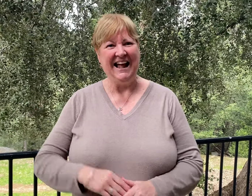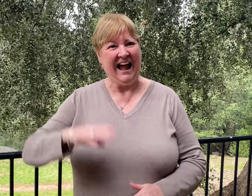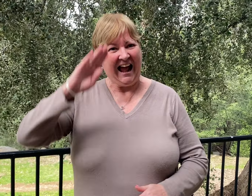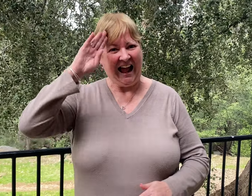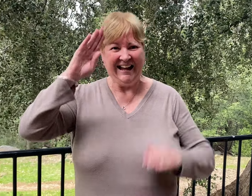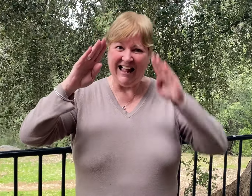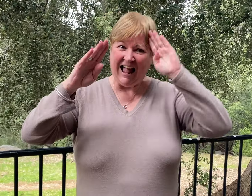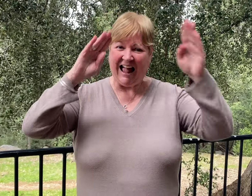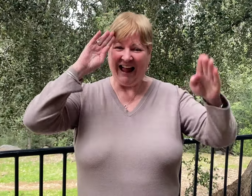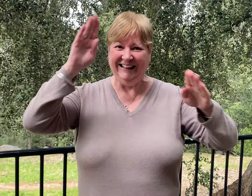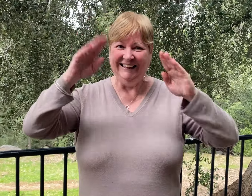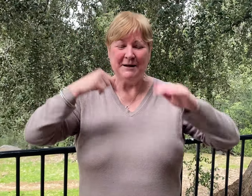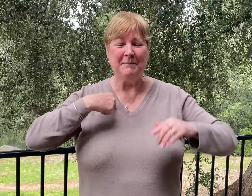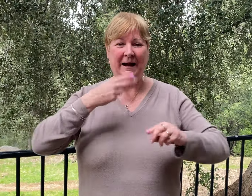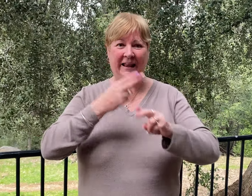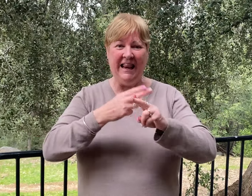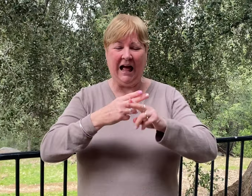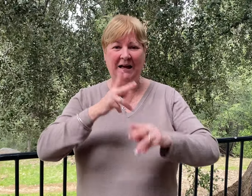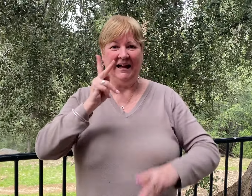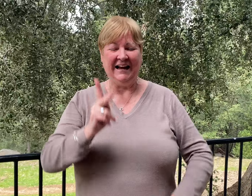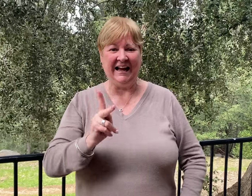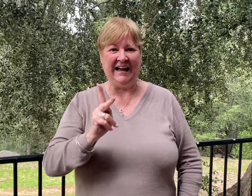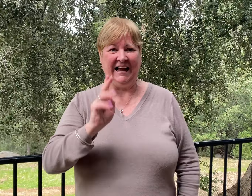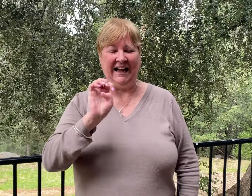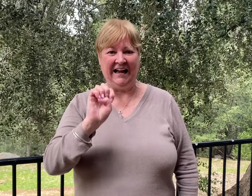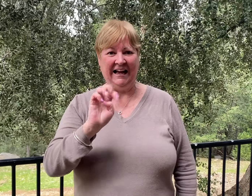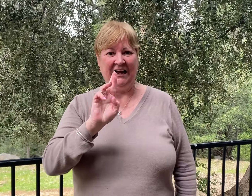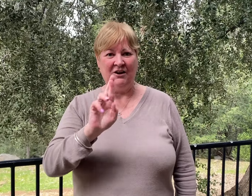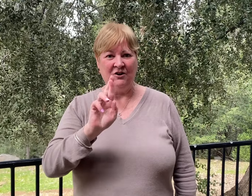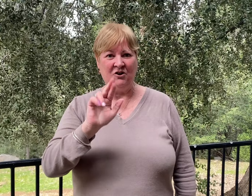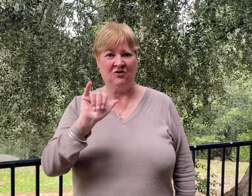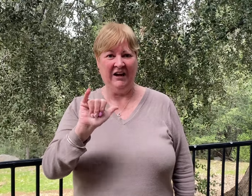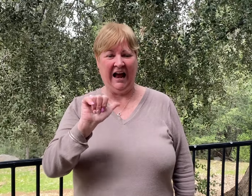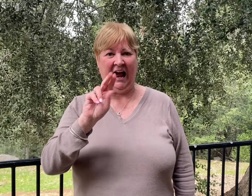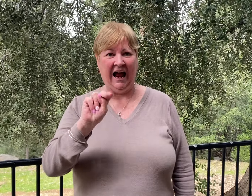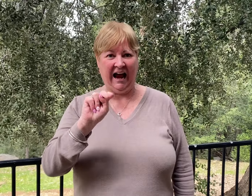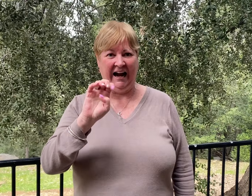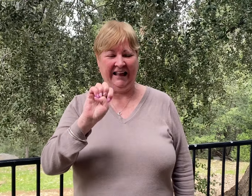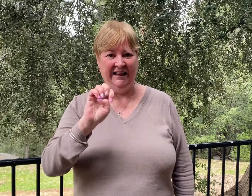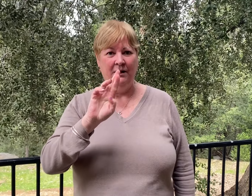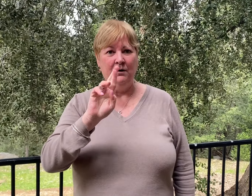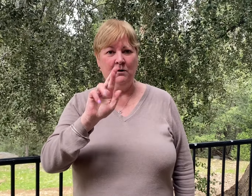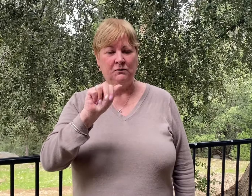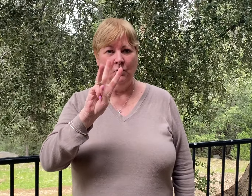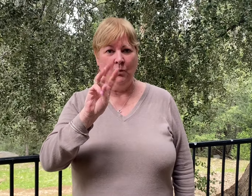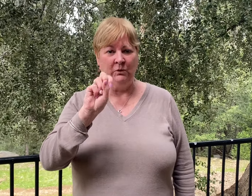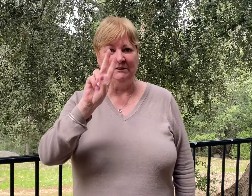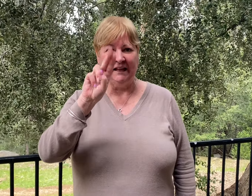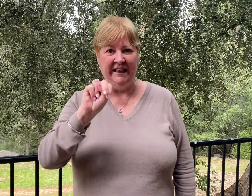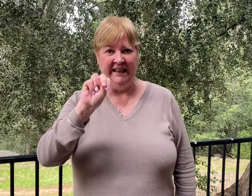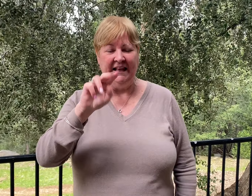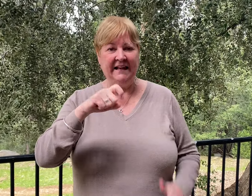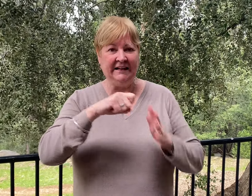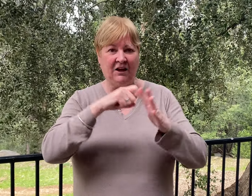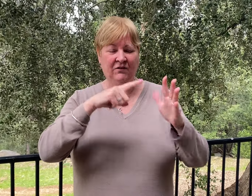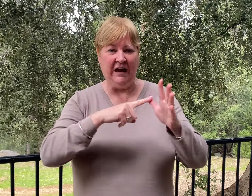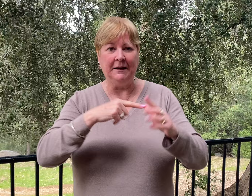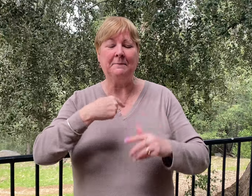Hello! My name is Kerry Anne Rawson (Sign name: K-A in Auslan alphabet)